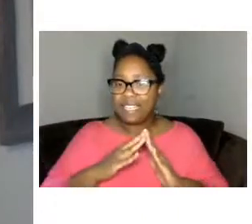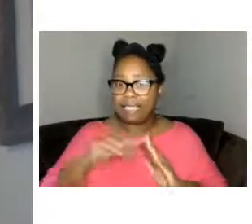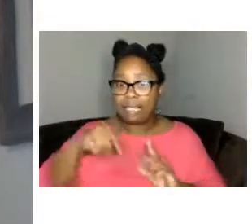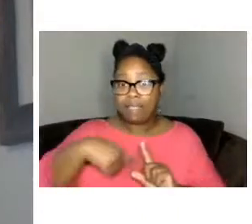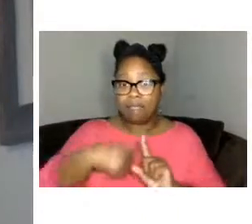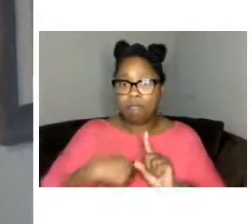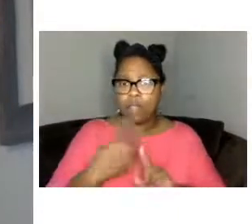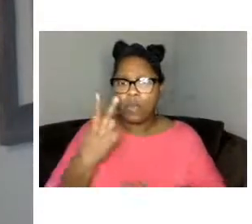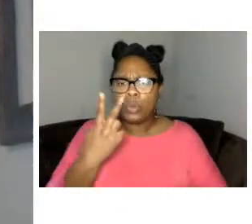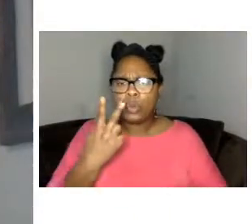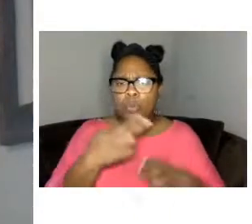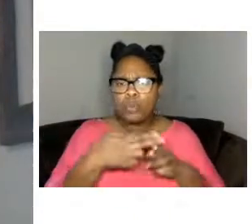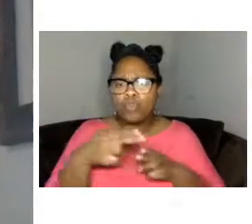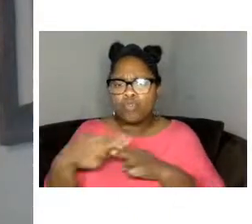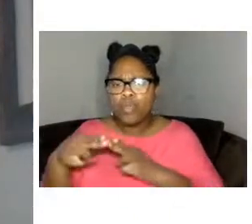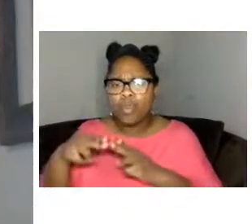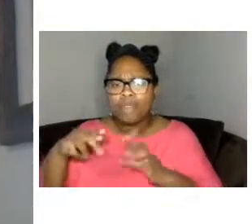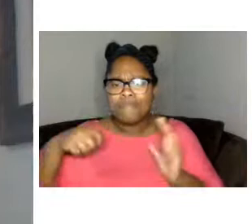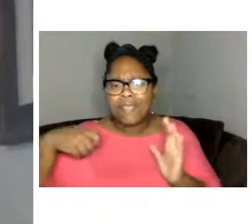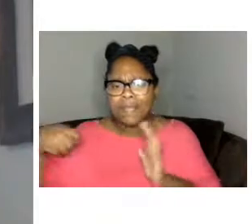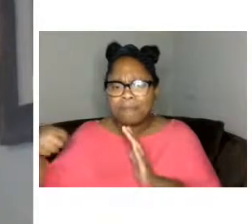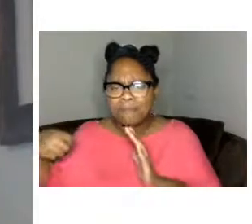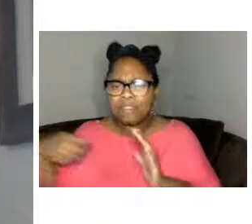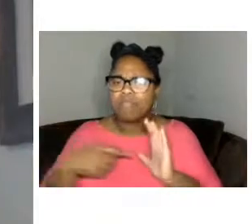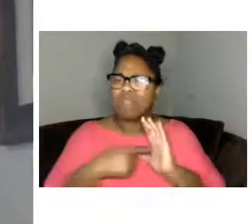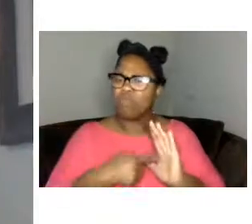films that tell two very unique stories of baltimore